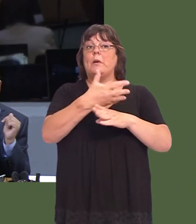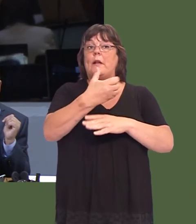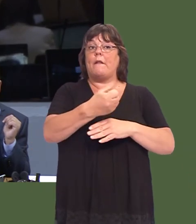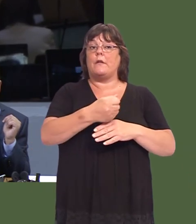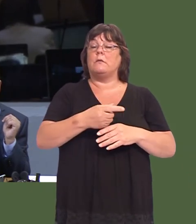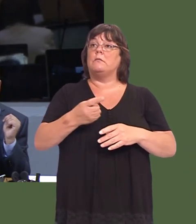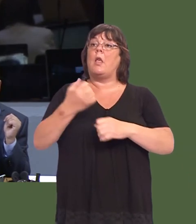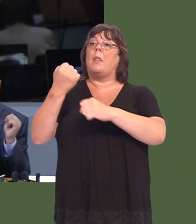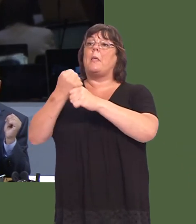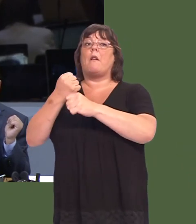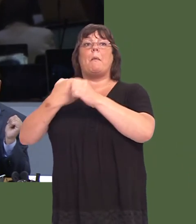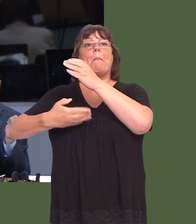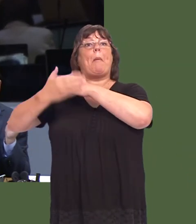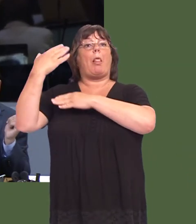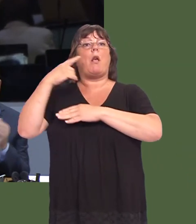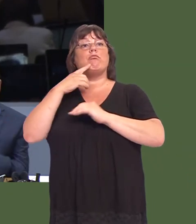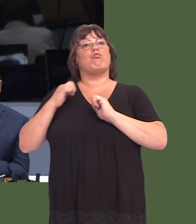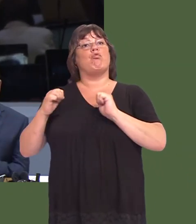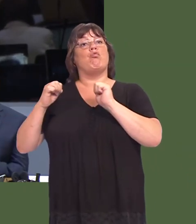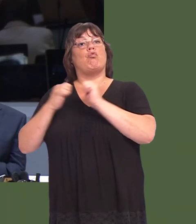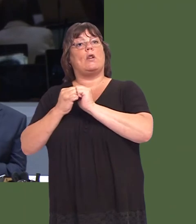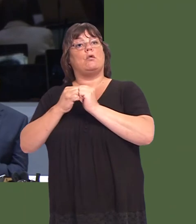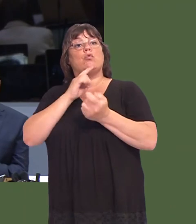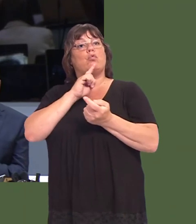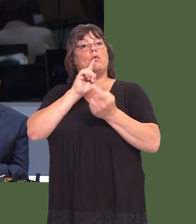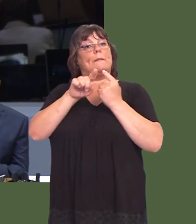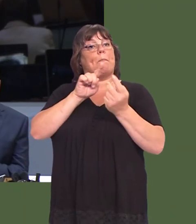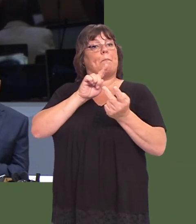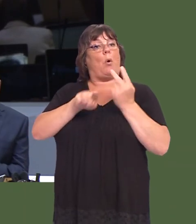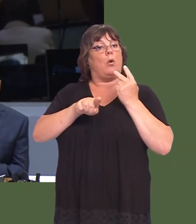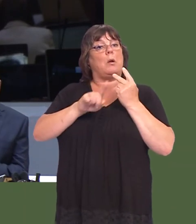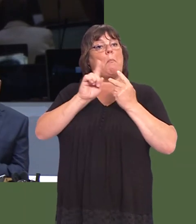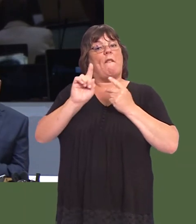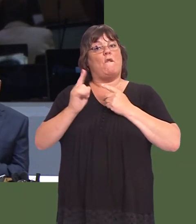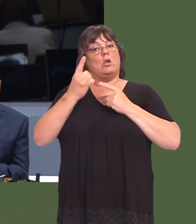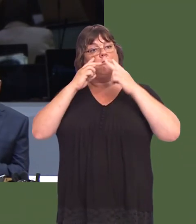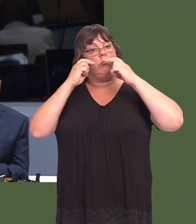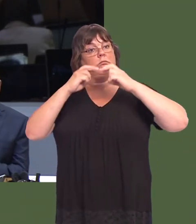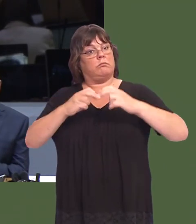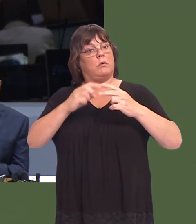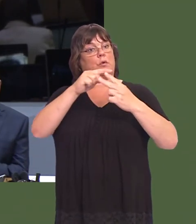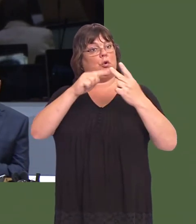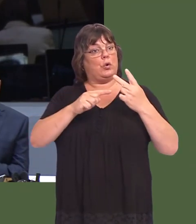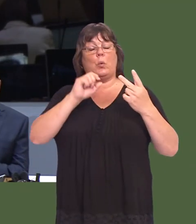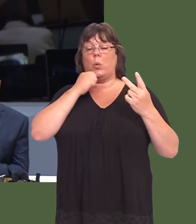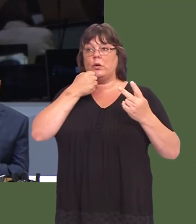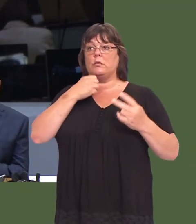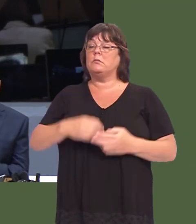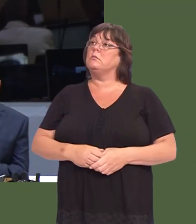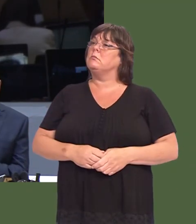The Government had pledged to come back with a response once more work had been completed on those two points.